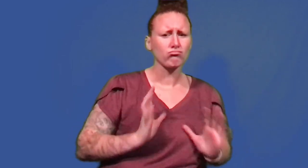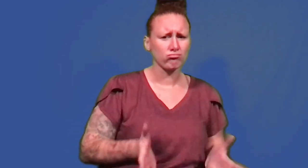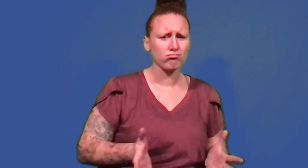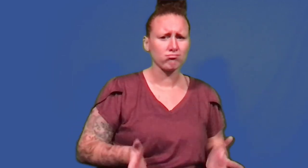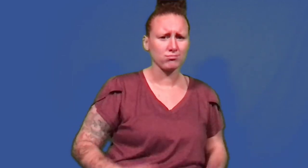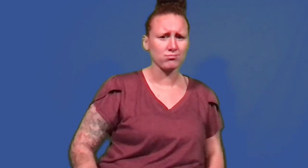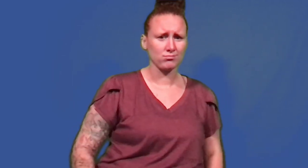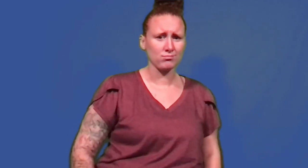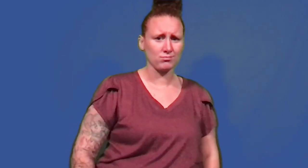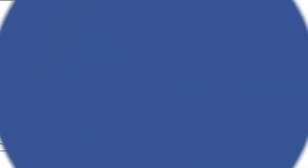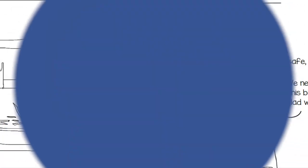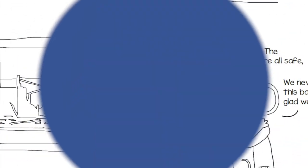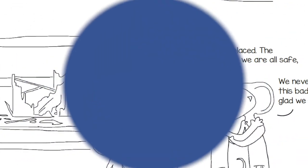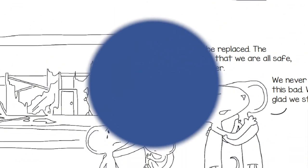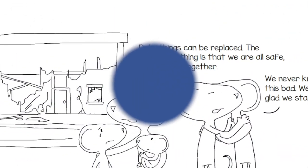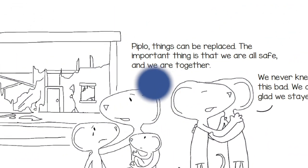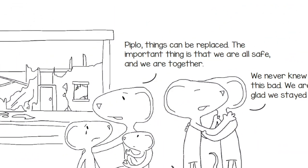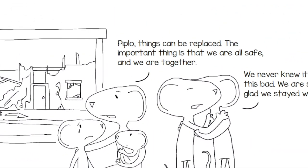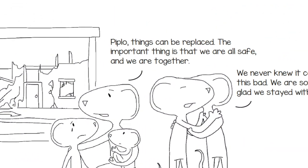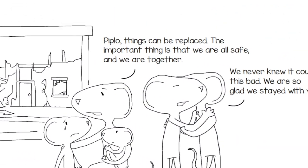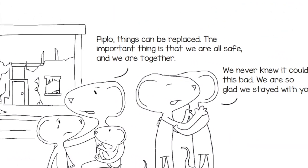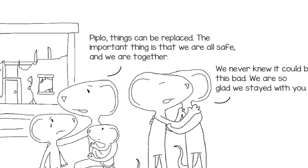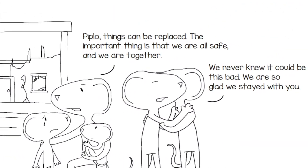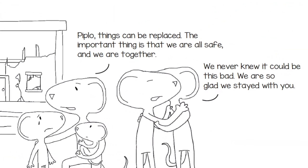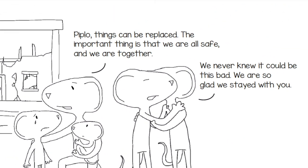and we are all together.